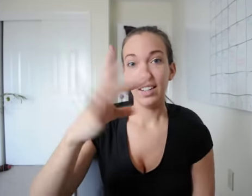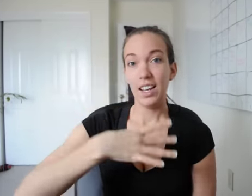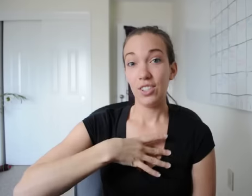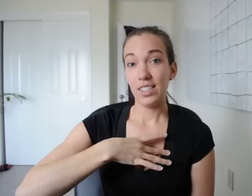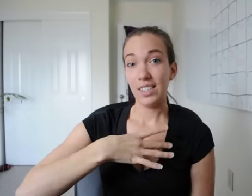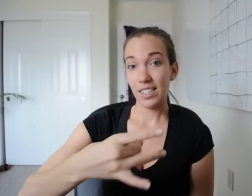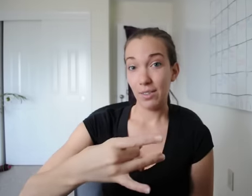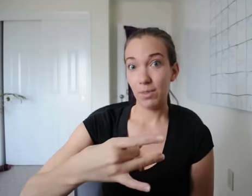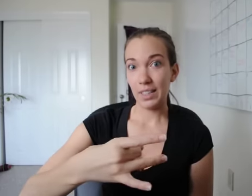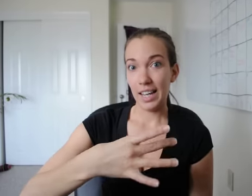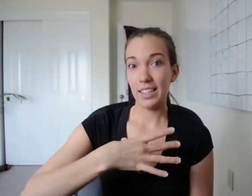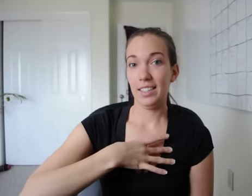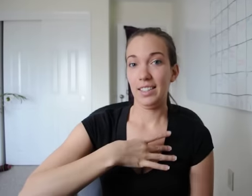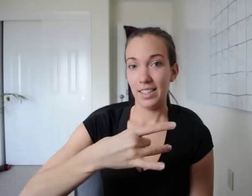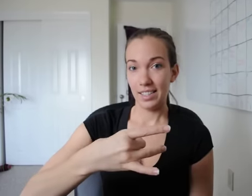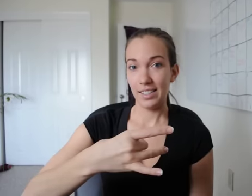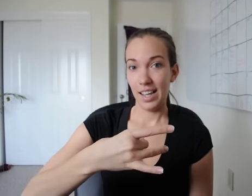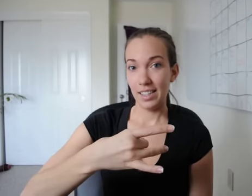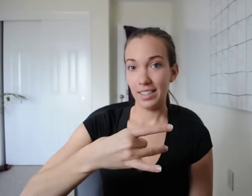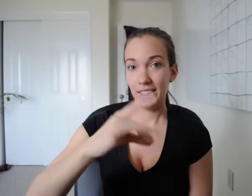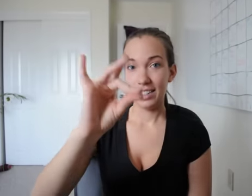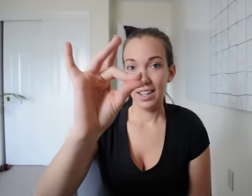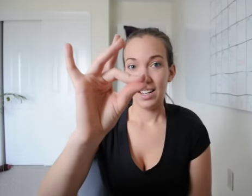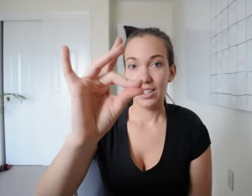and you come out to your middle finger and your thumb touching. So this is the sign for like.